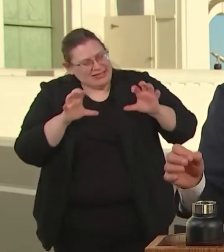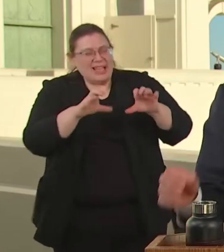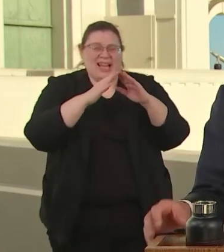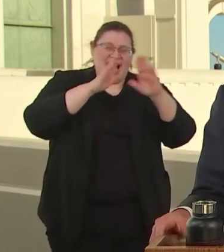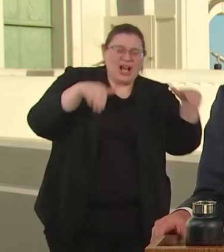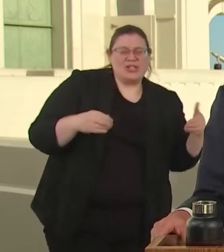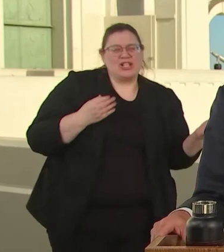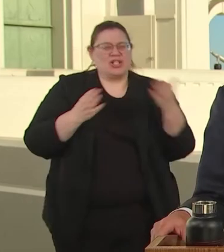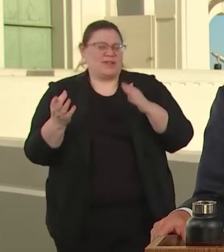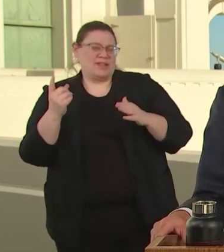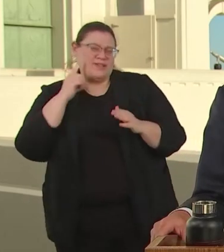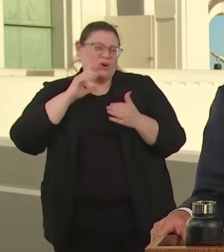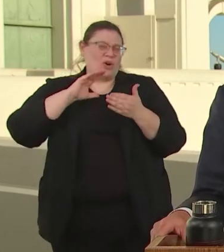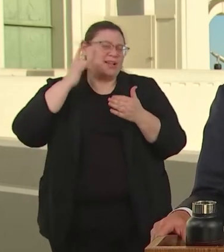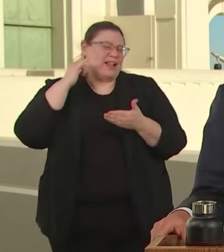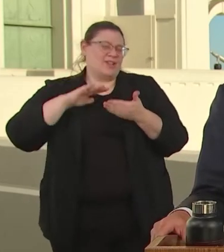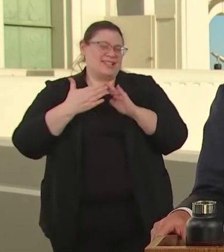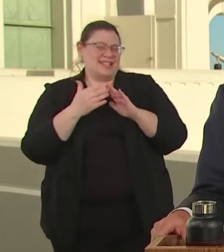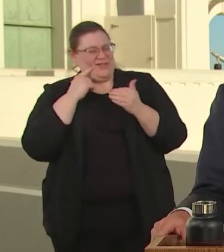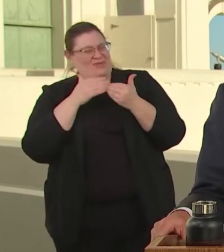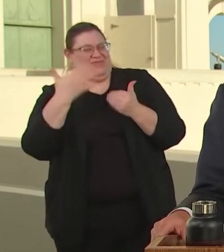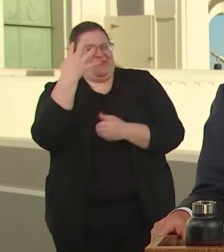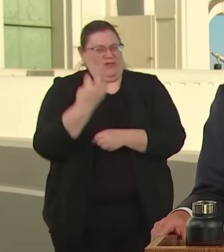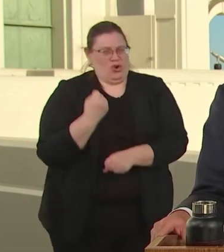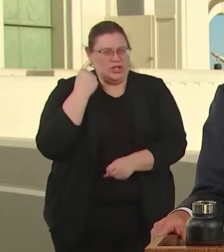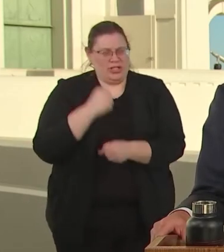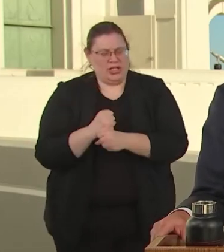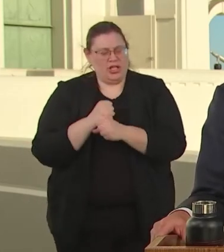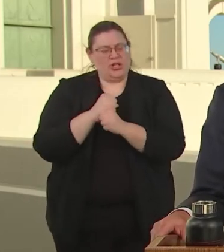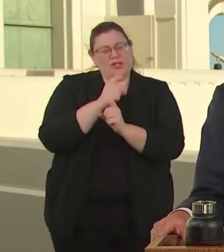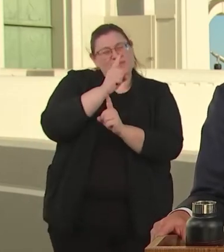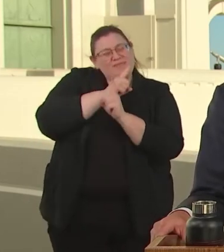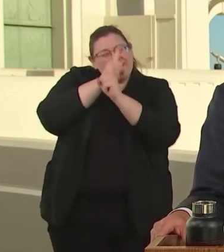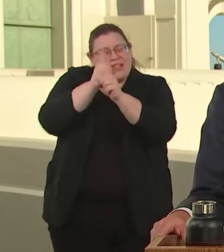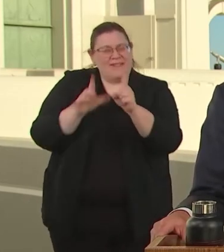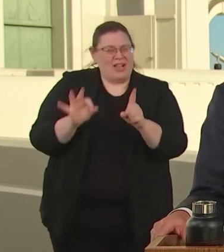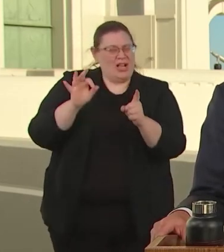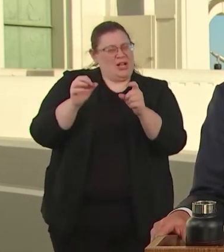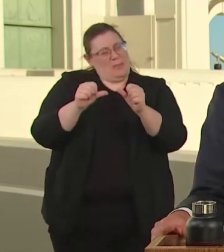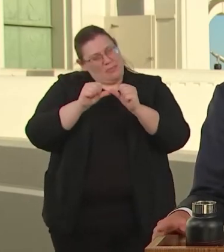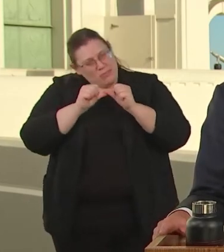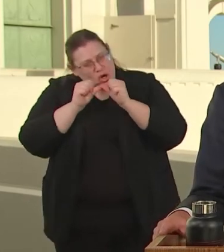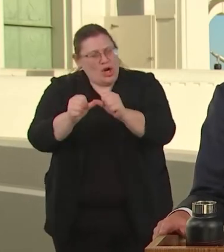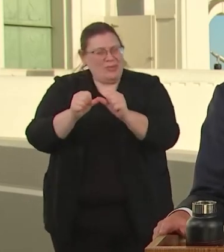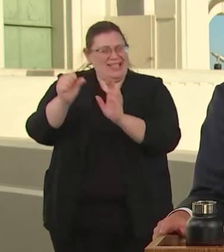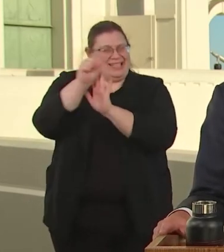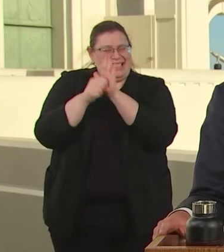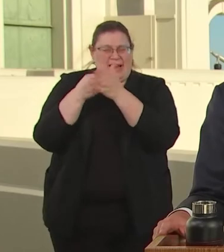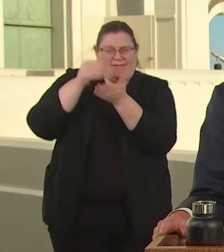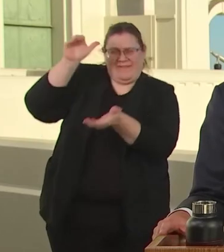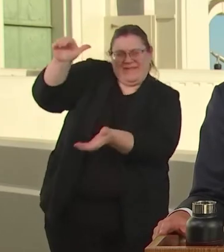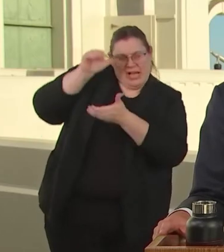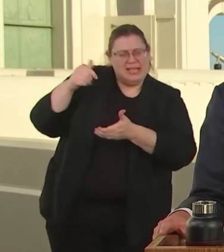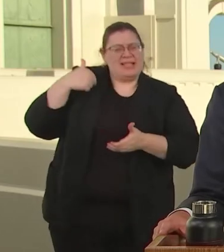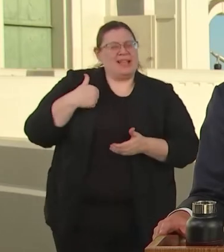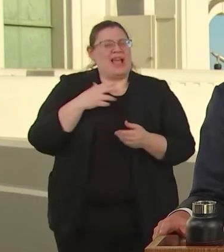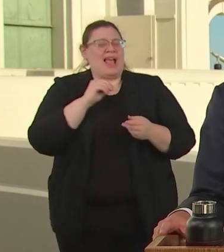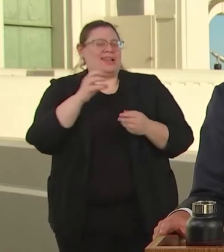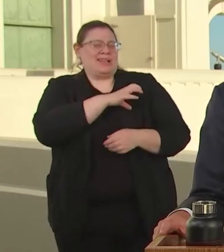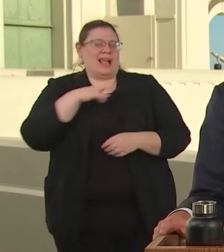ON OUR WAY TO A PERMANENT SOURCE OF STATE FUNDING AS I AND COUNCILMEMBER RIDLEY-THOMAS